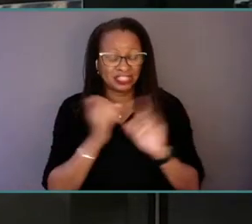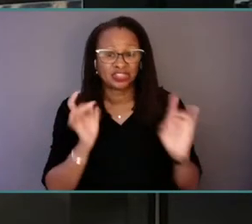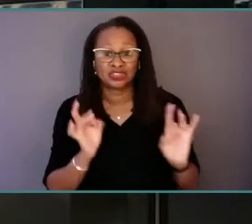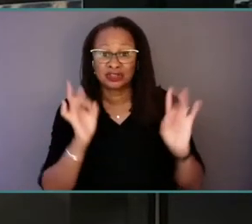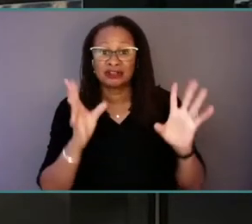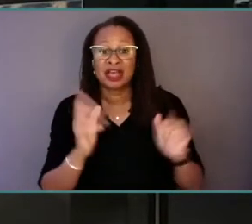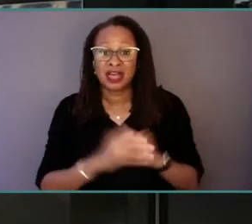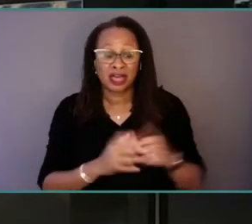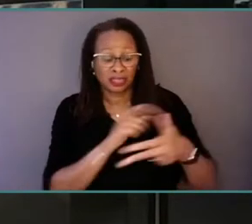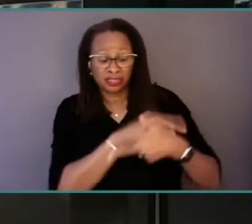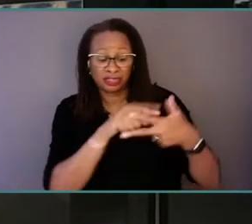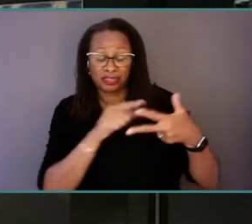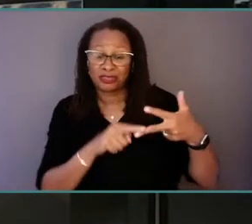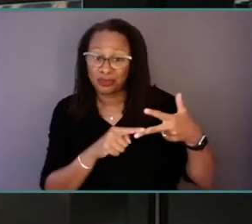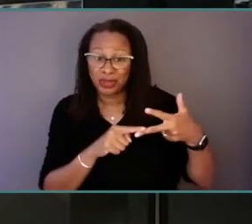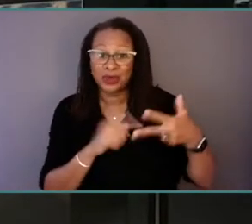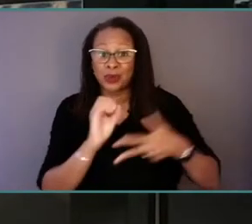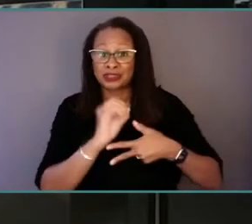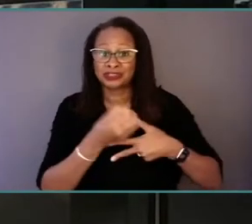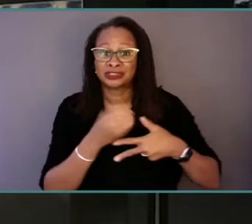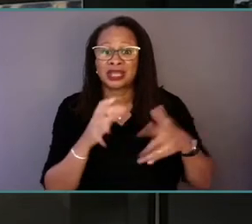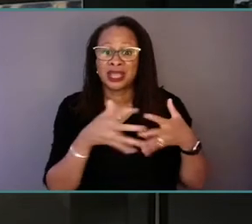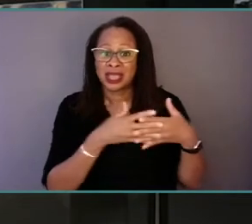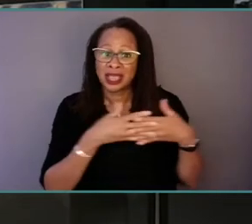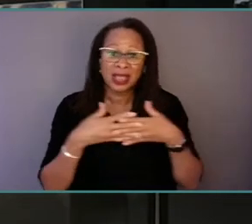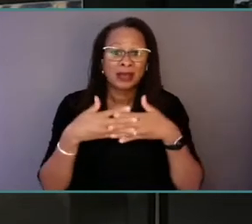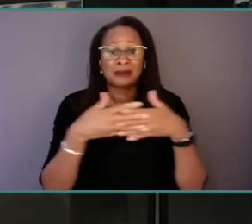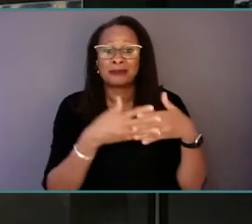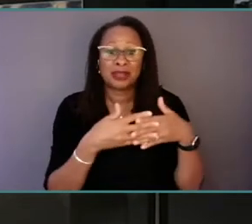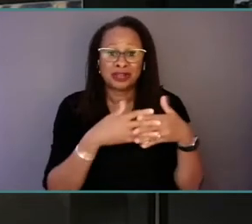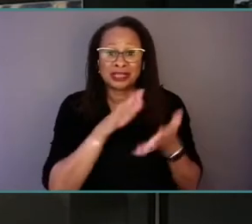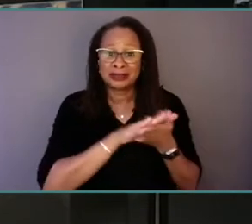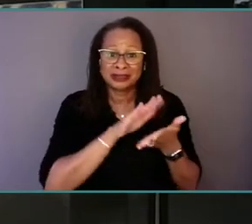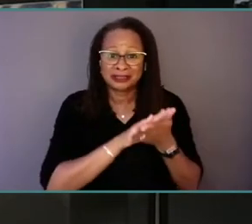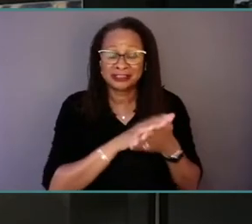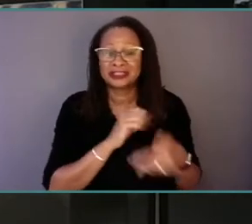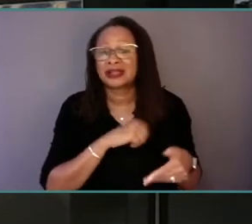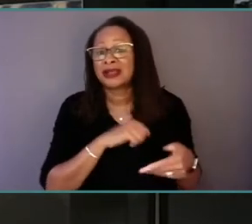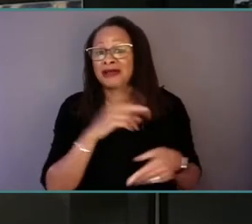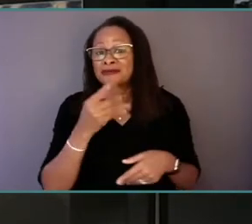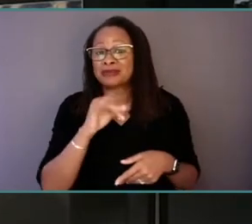American Academy of Child and Adolescent Psychiatry, and American Academy of Pediatrics and Children's Hospital Association--